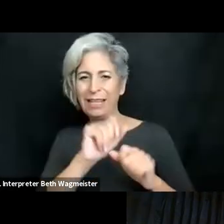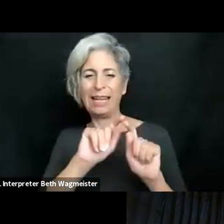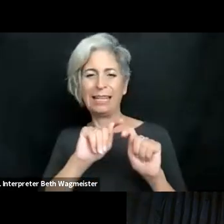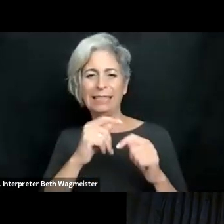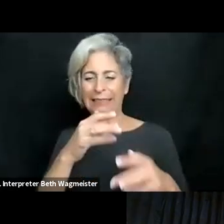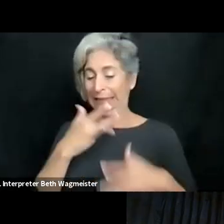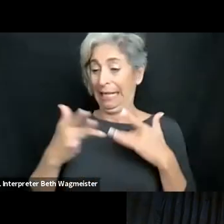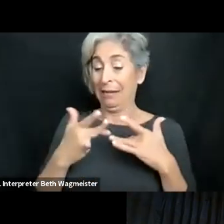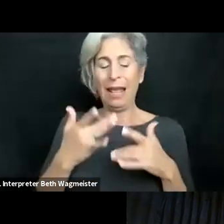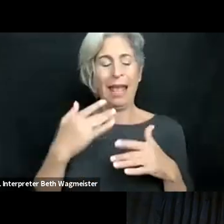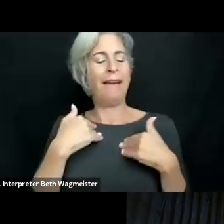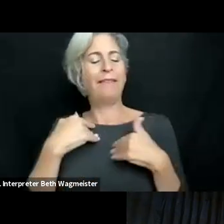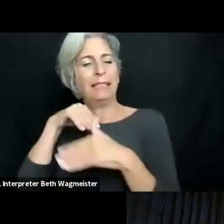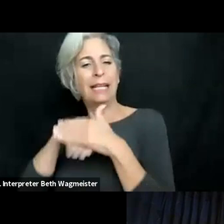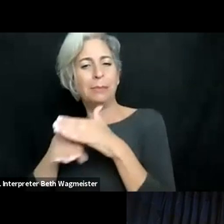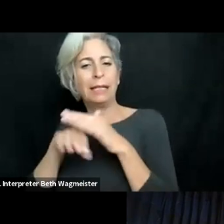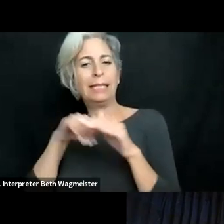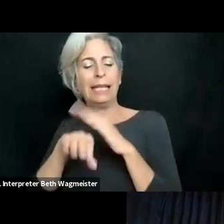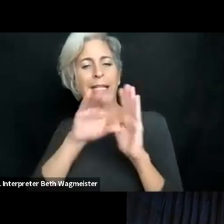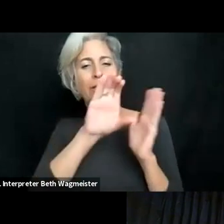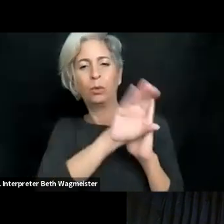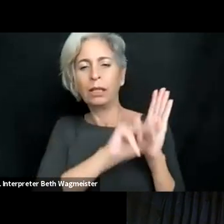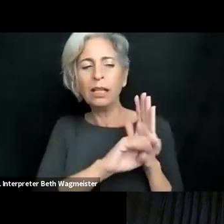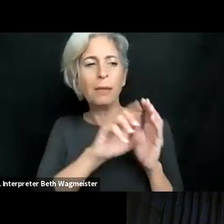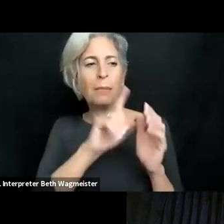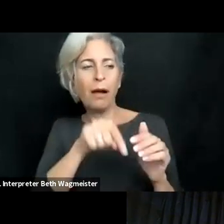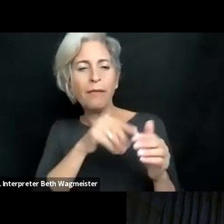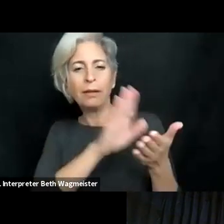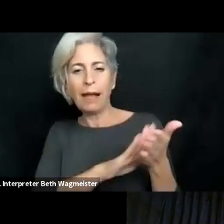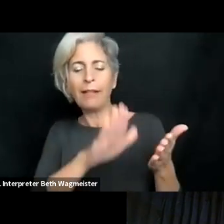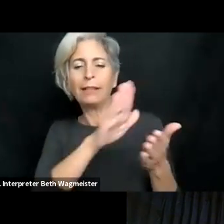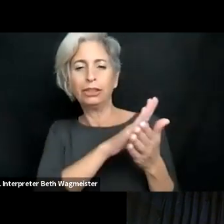well. So that's the main reason why I'm